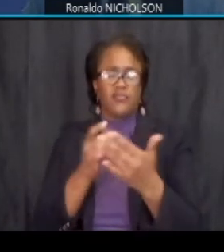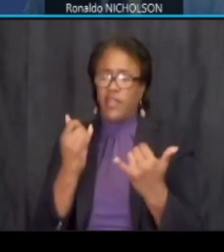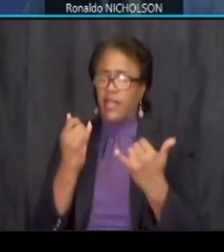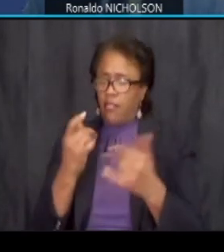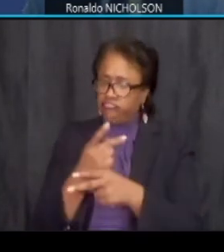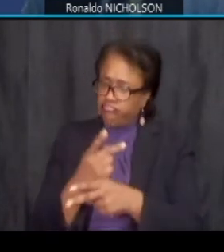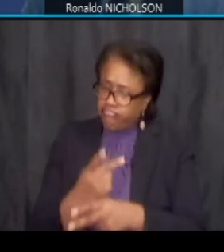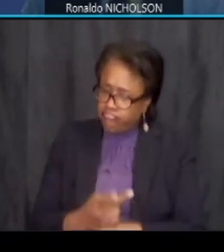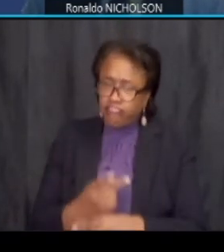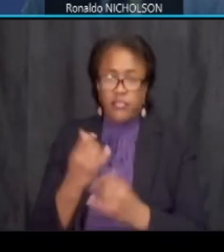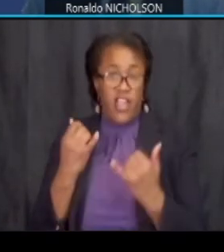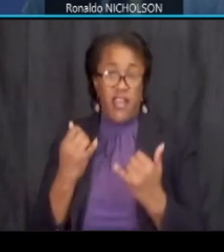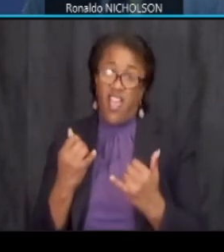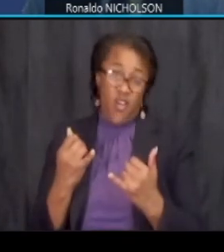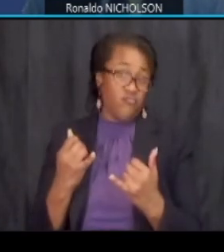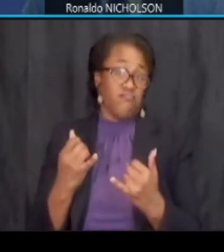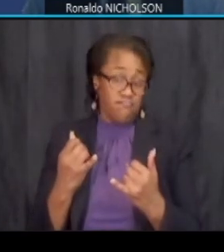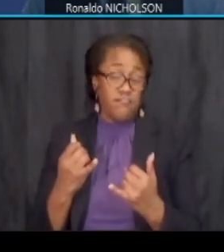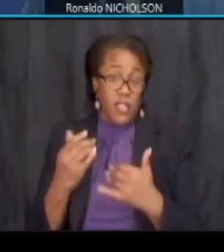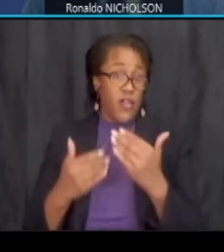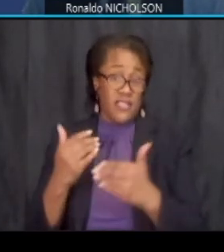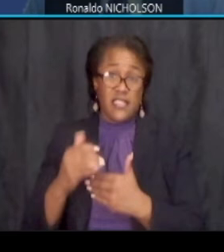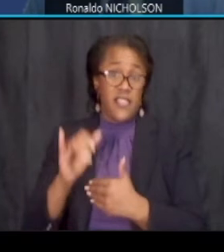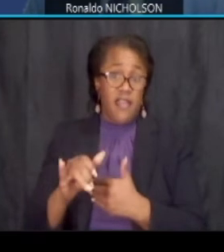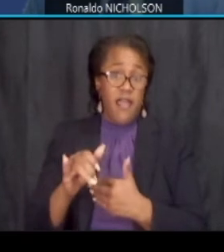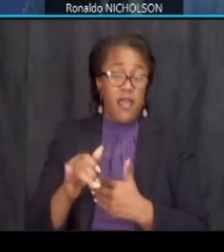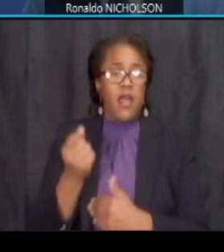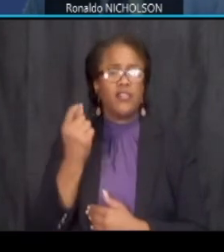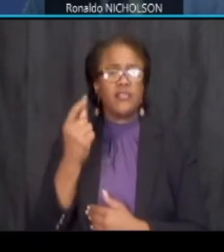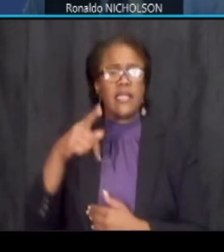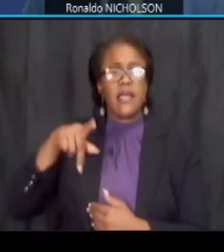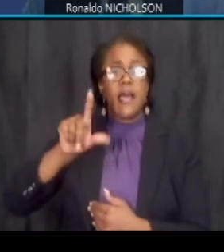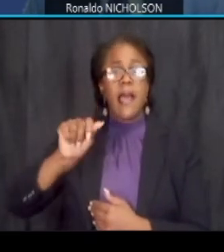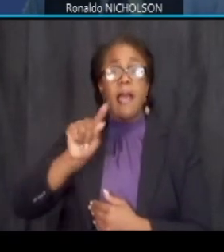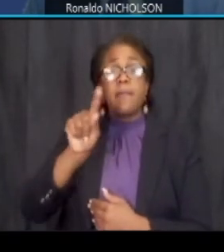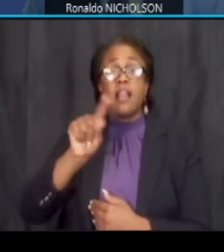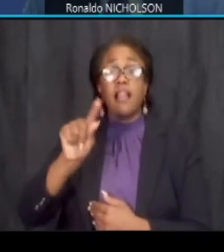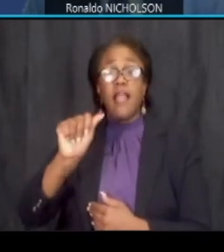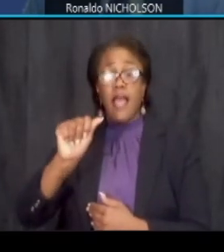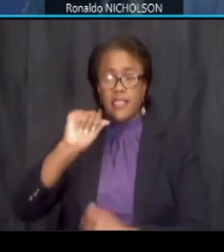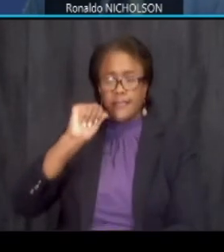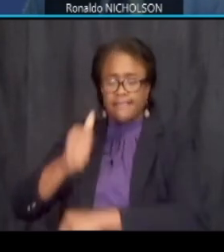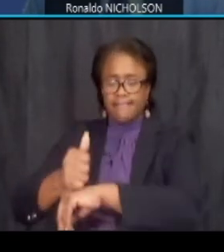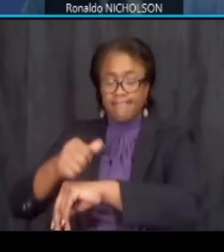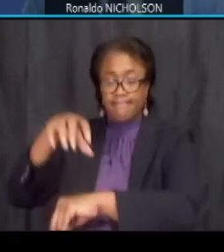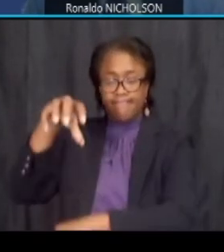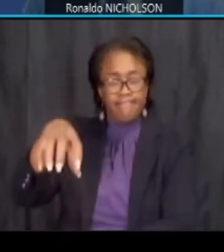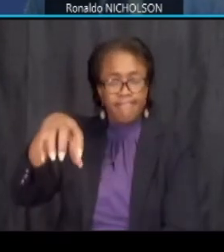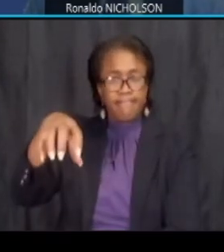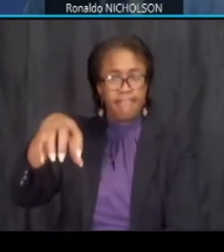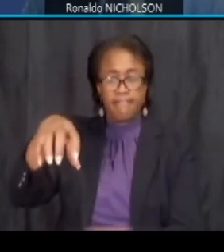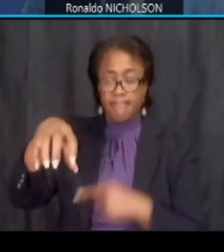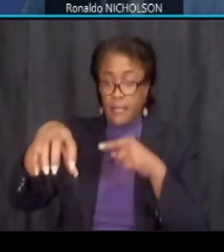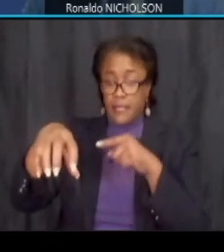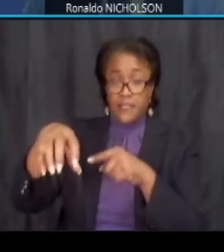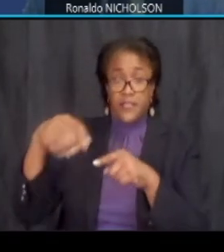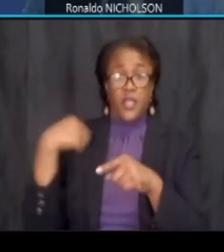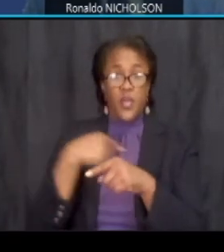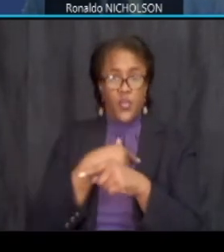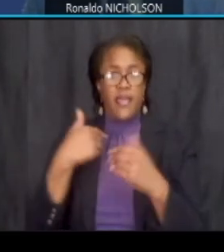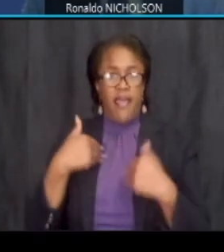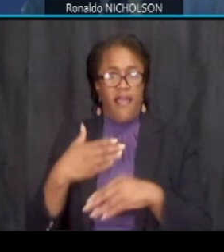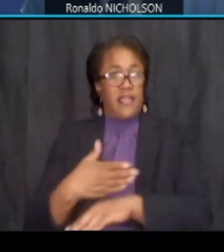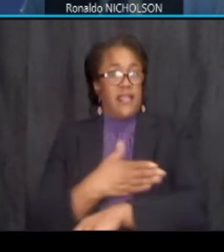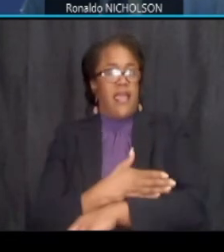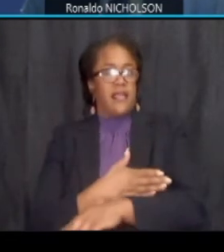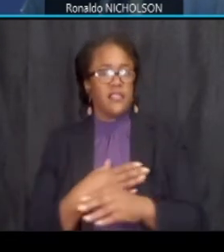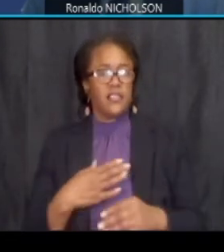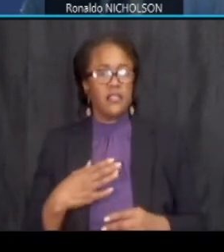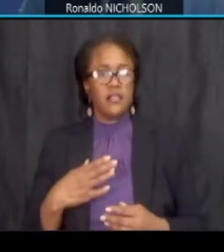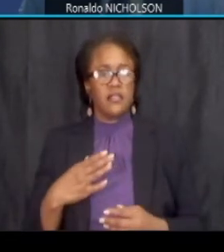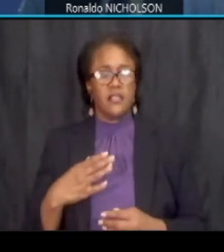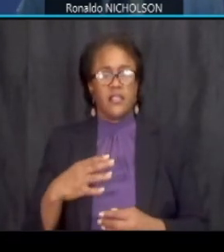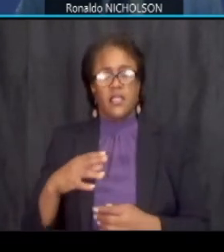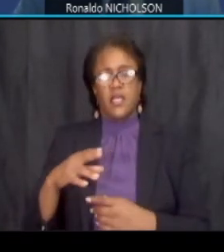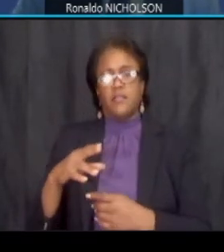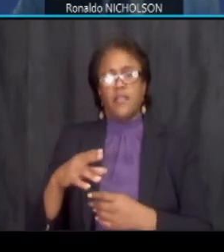speak um given the plaza in in the area we have ants have enhanced the north side with a walkable